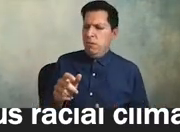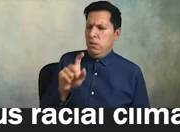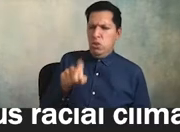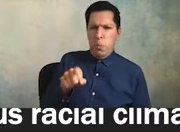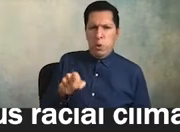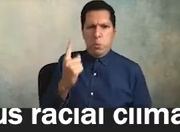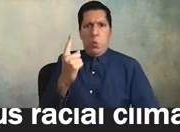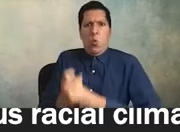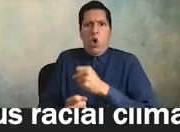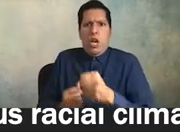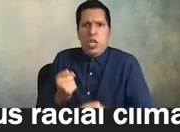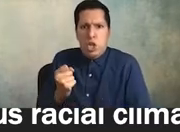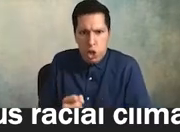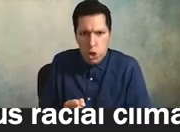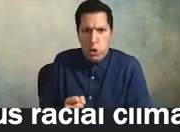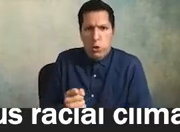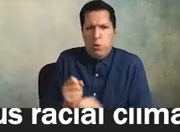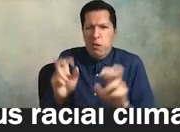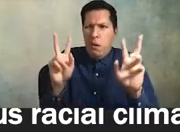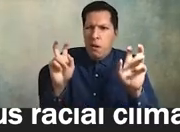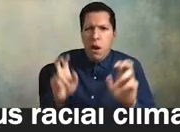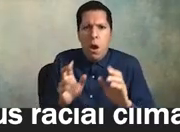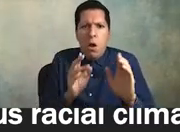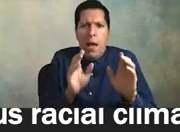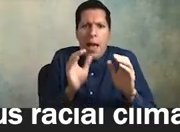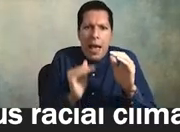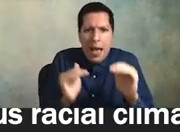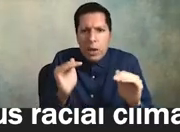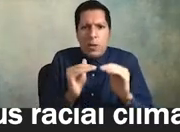an equity report or some sort of equity plan for the university